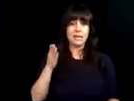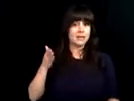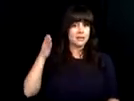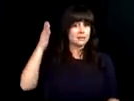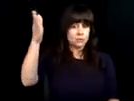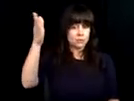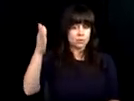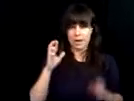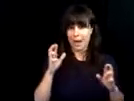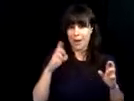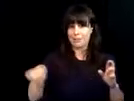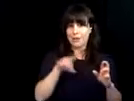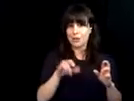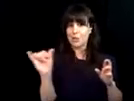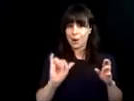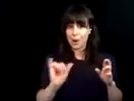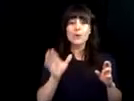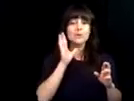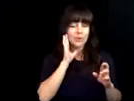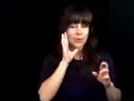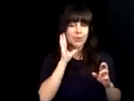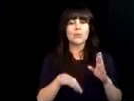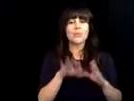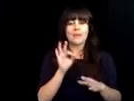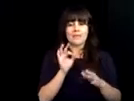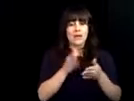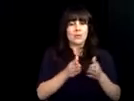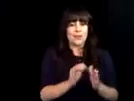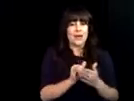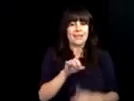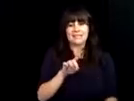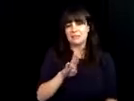to advocate for this community as a member of the state